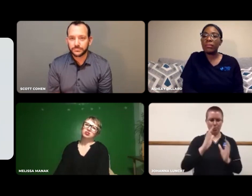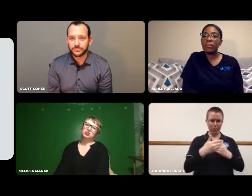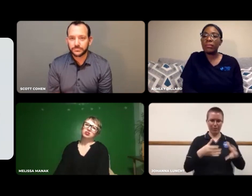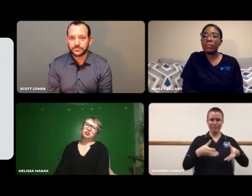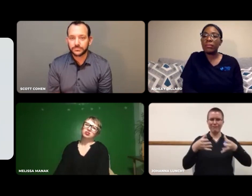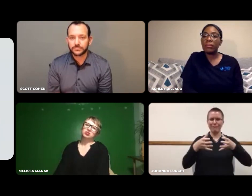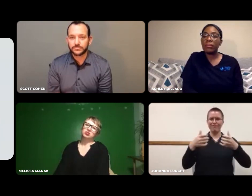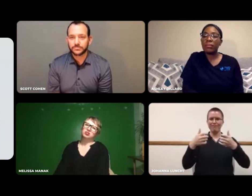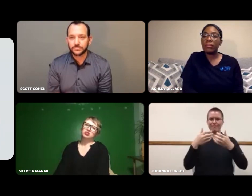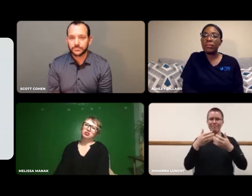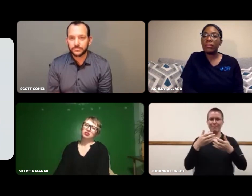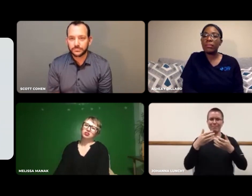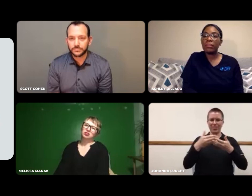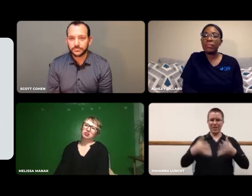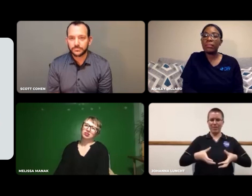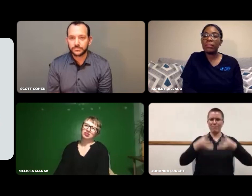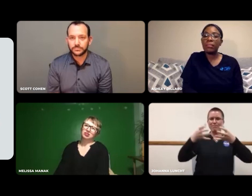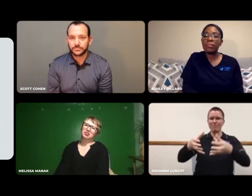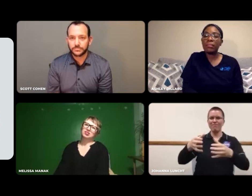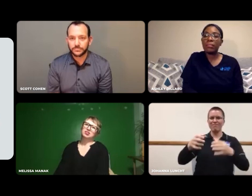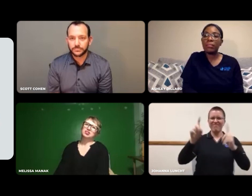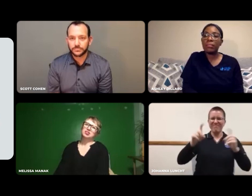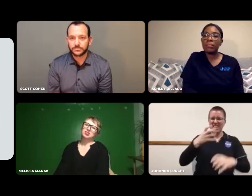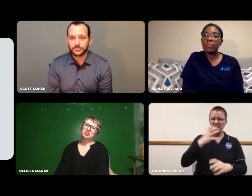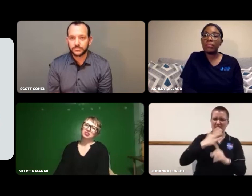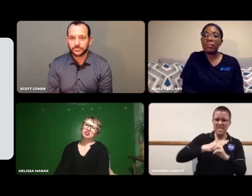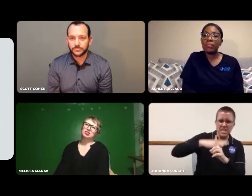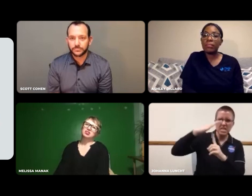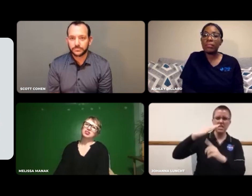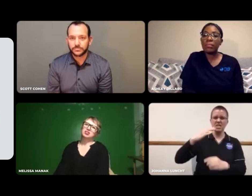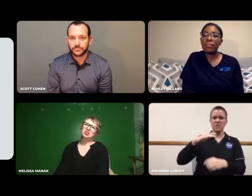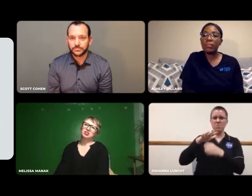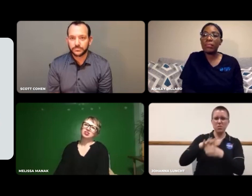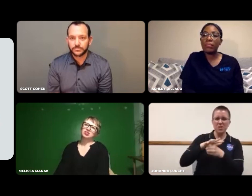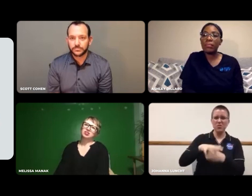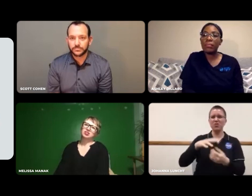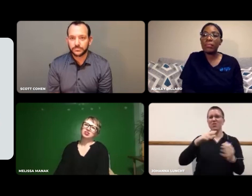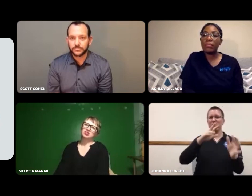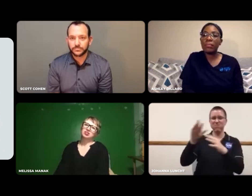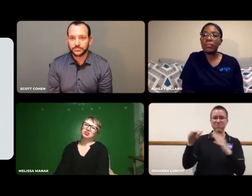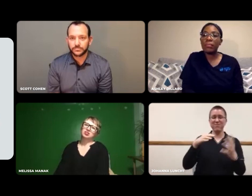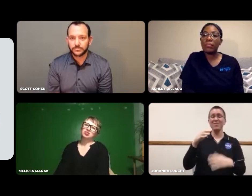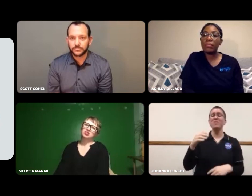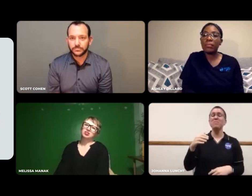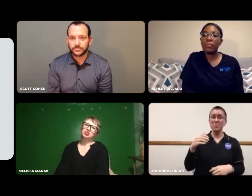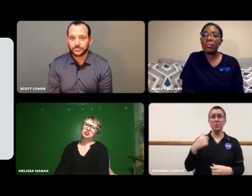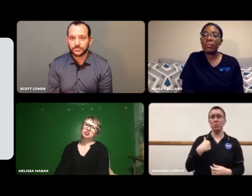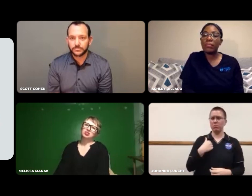I would be given equipment to use for testing temperature, pressure, and various things.